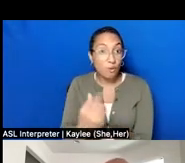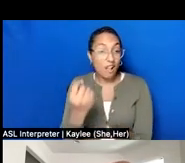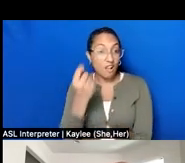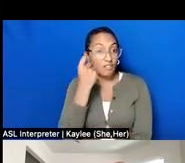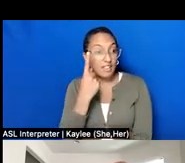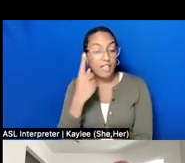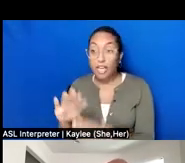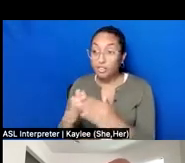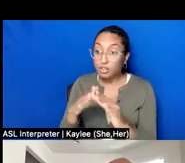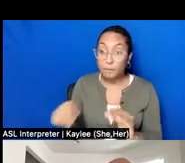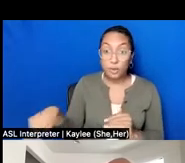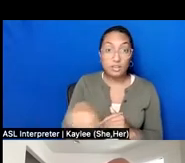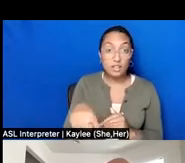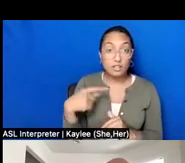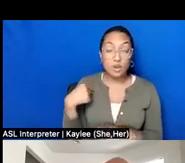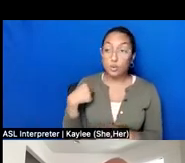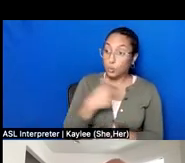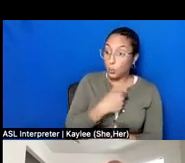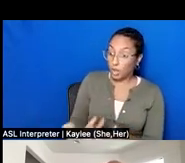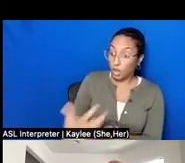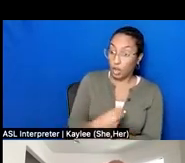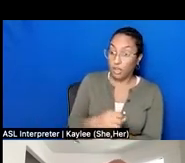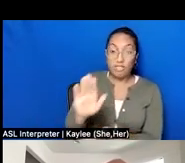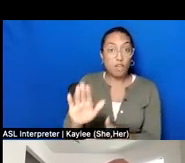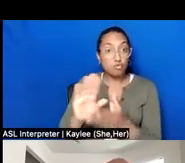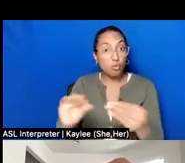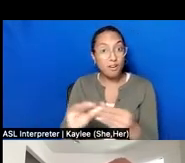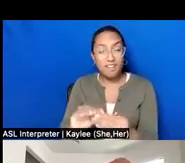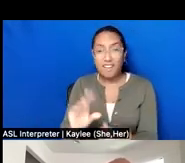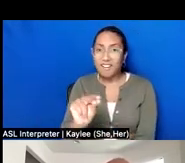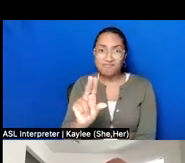and no one's obligated to tell us their story. So when someone someone is sharing a story with